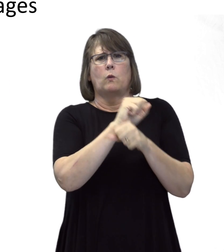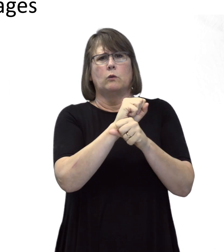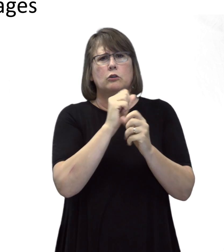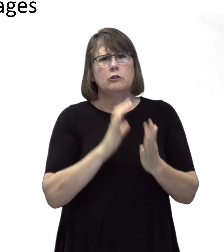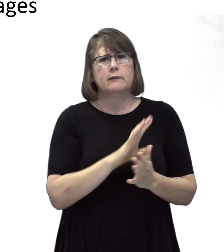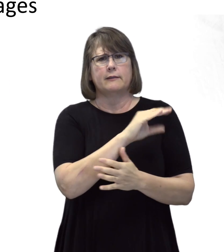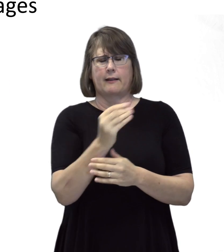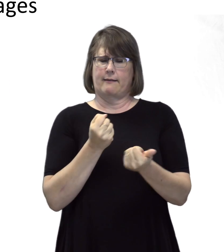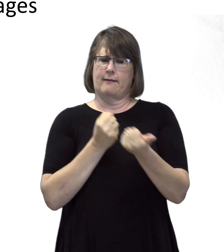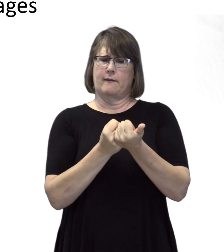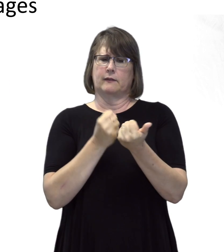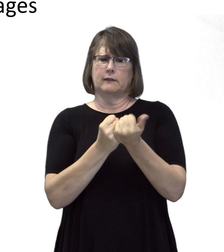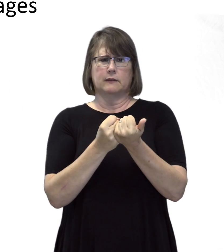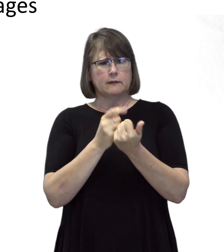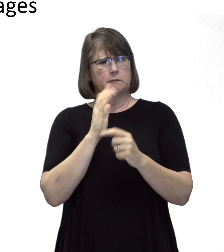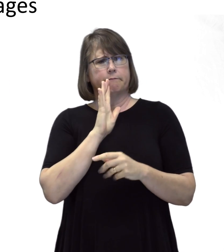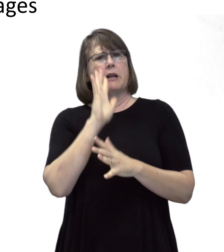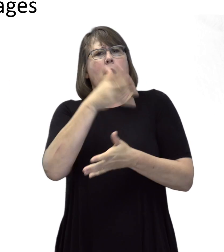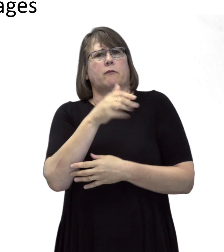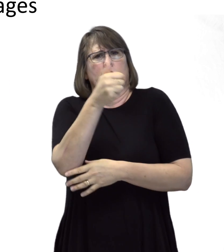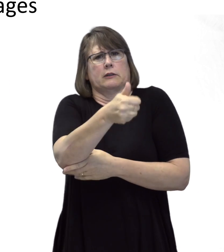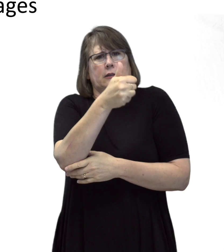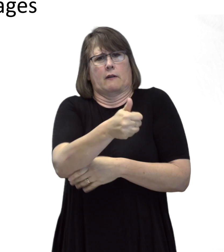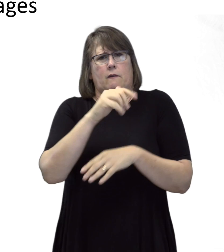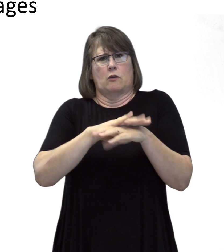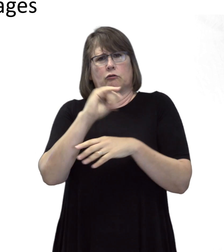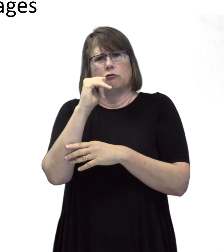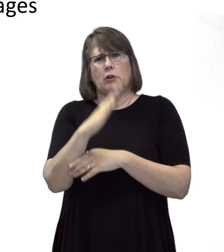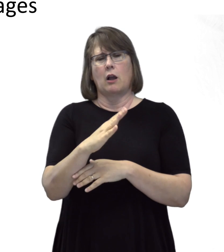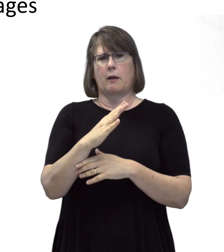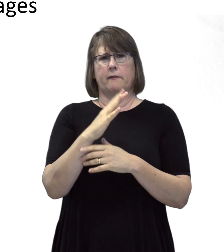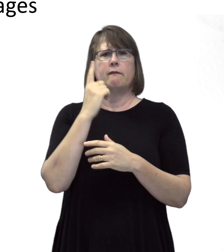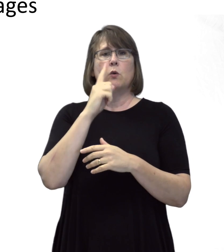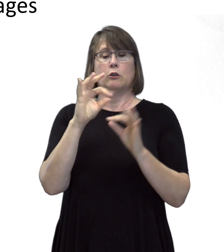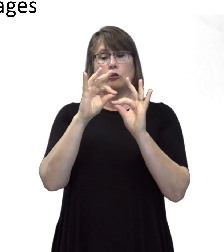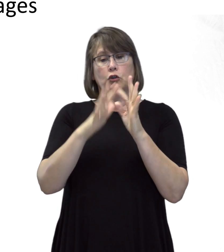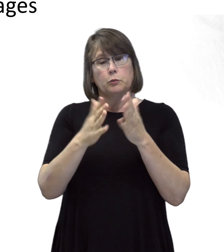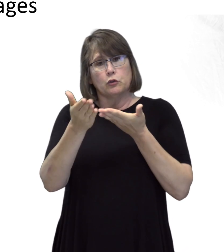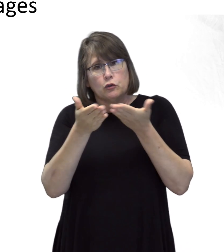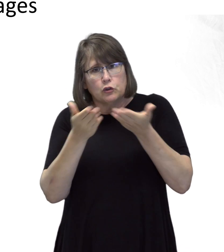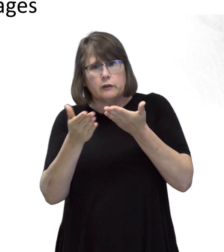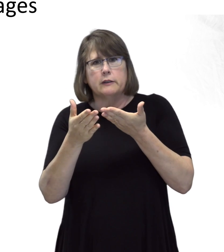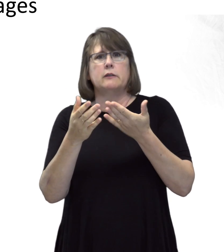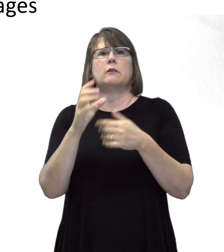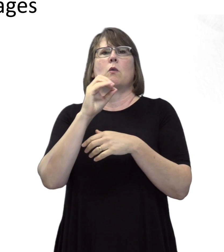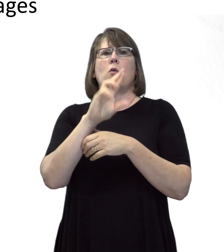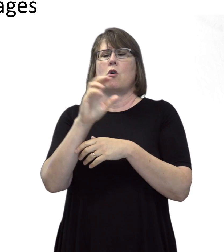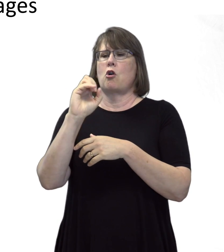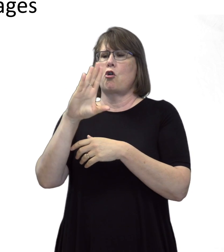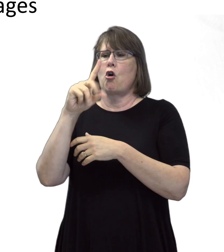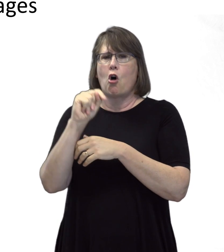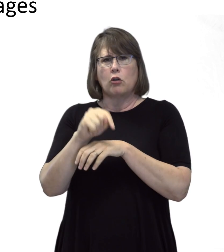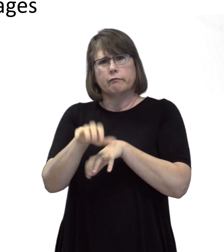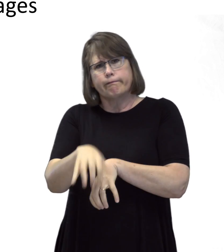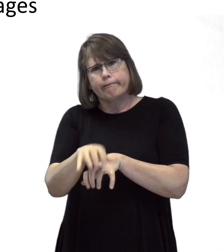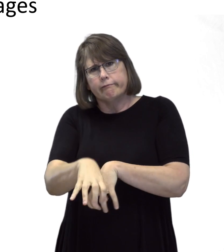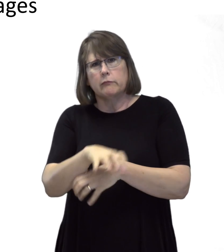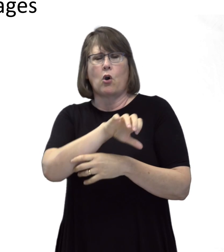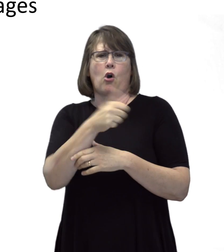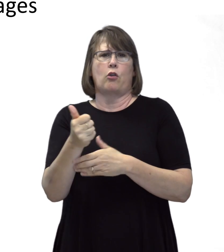and advocate on the job for interpreters or CART and other services.